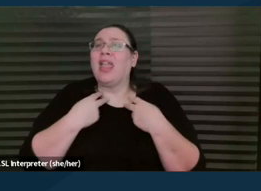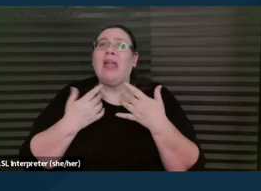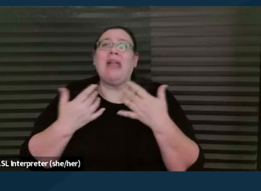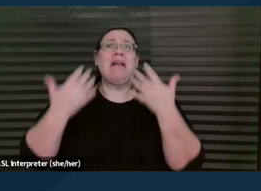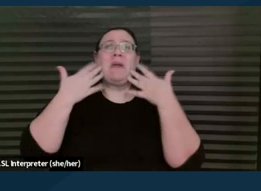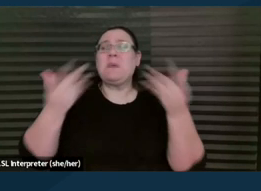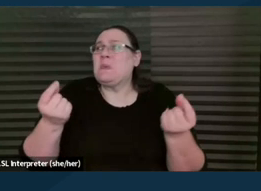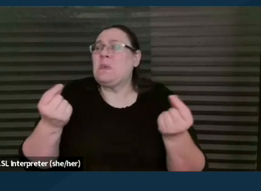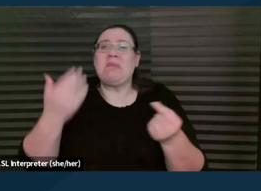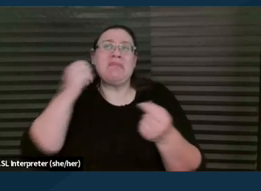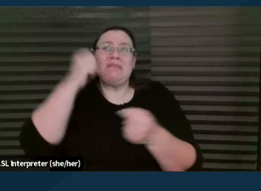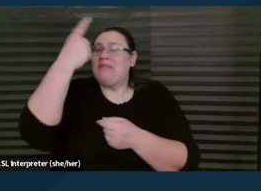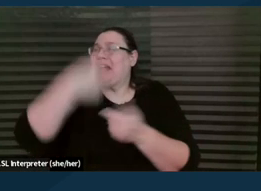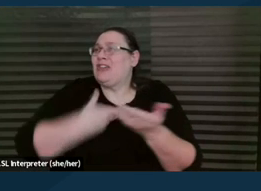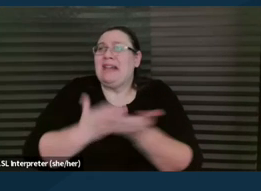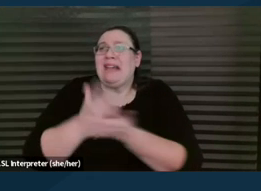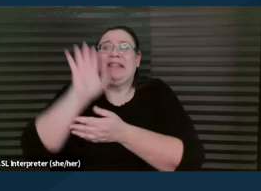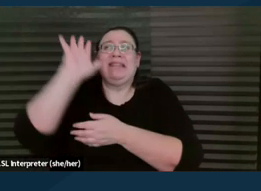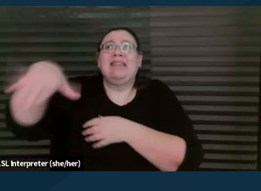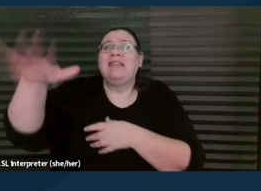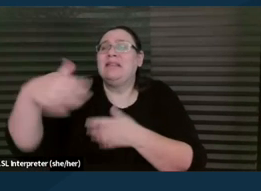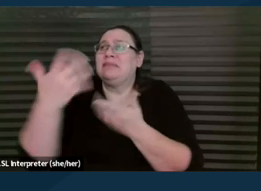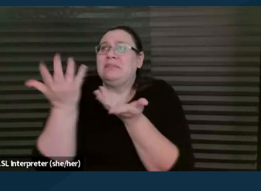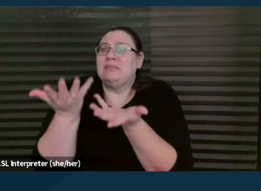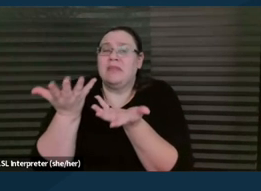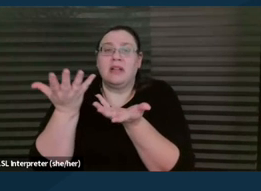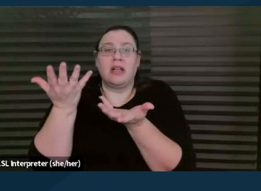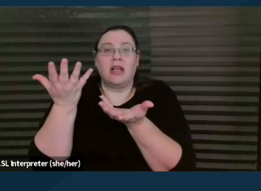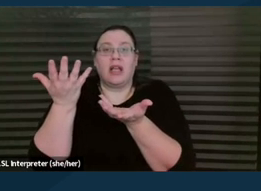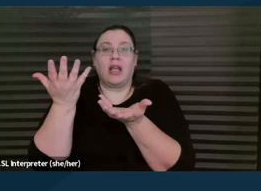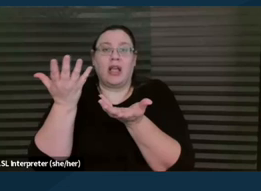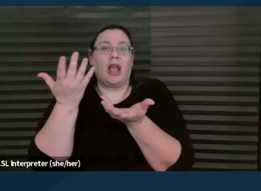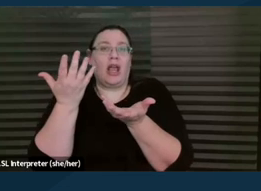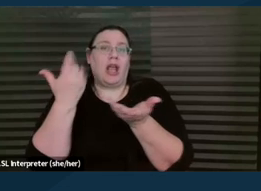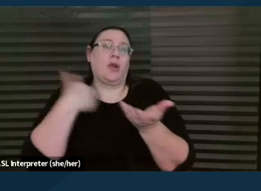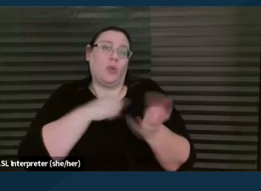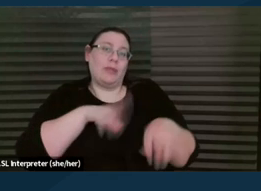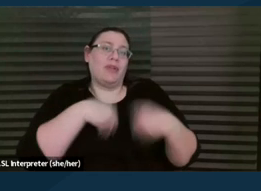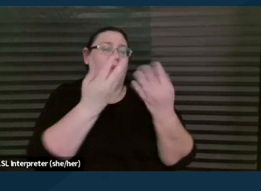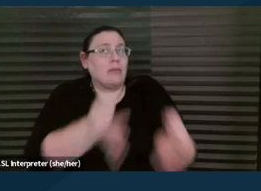and they're trying to reach out to us. And we make, we provide really important information,